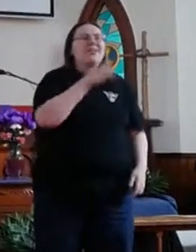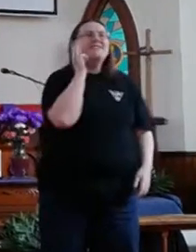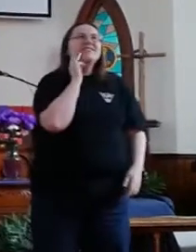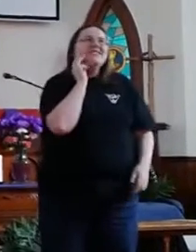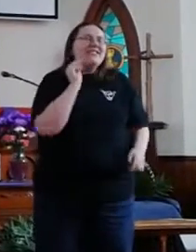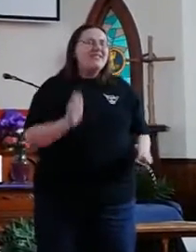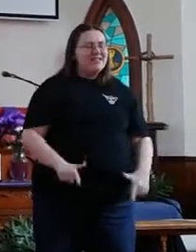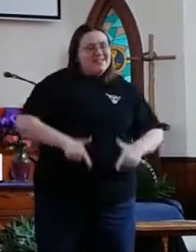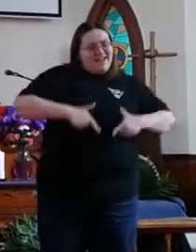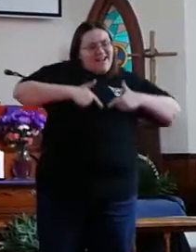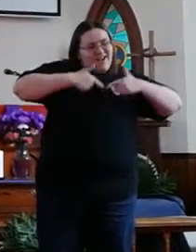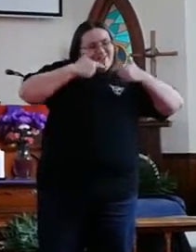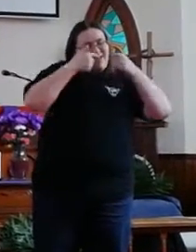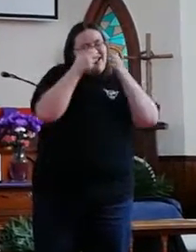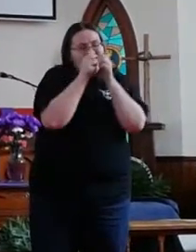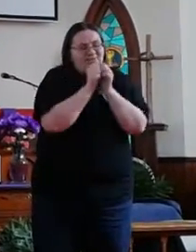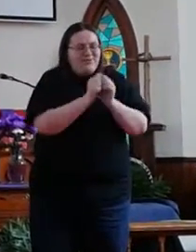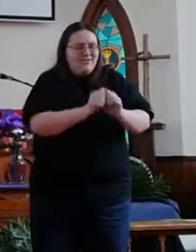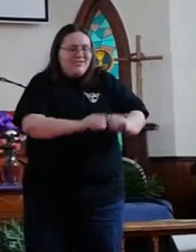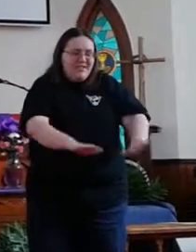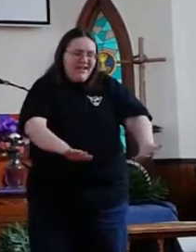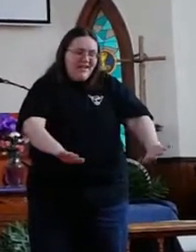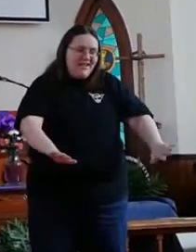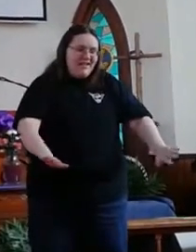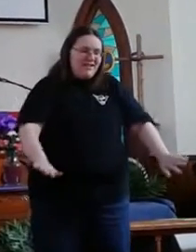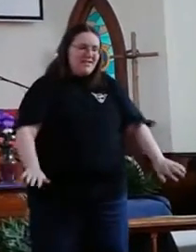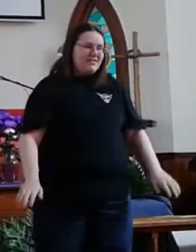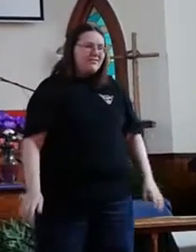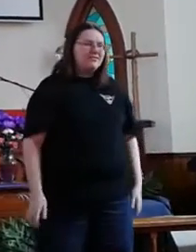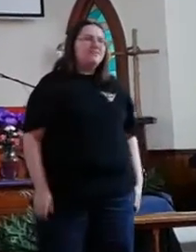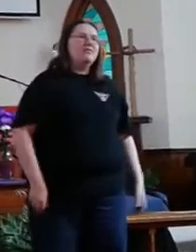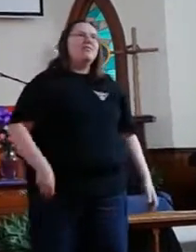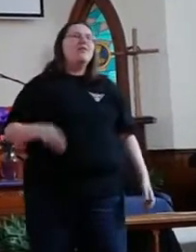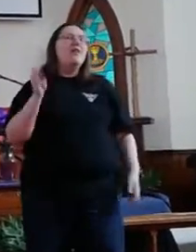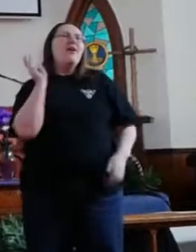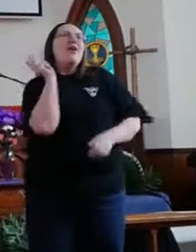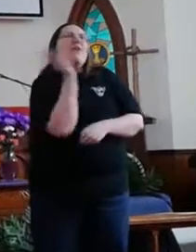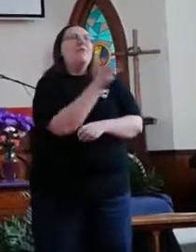We see the life that You lost